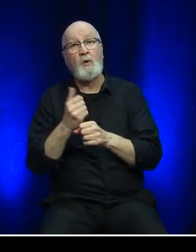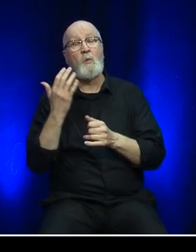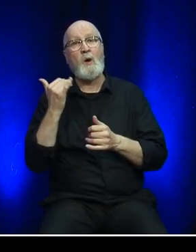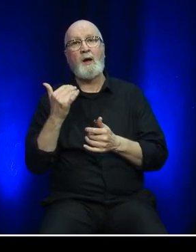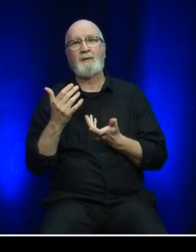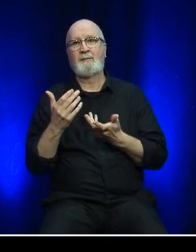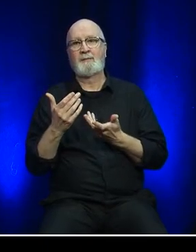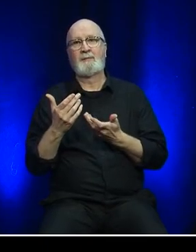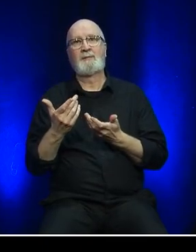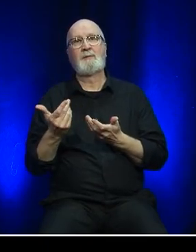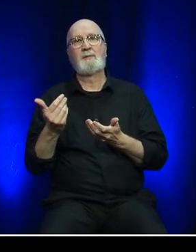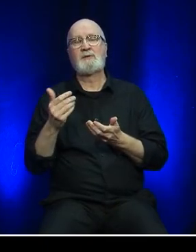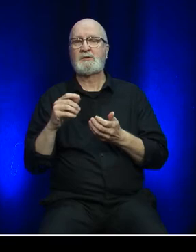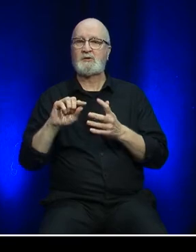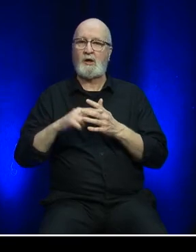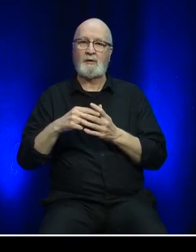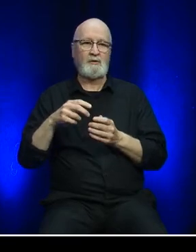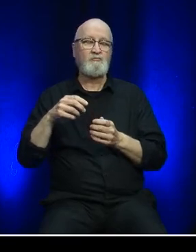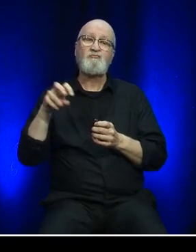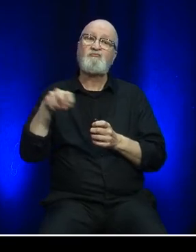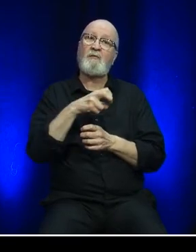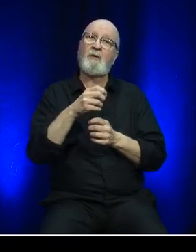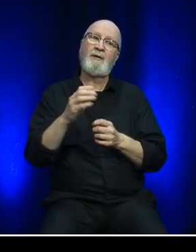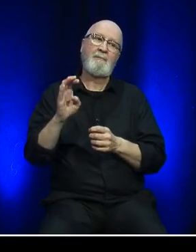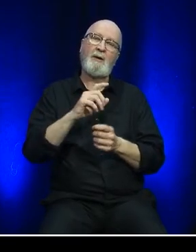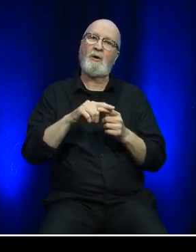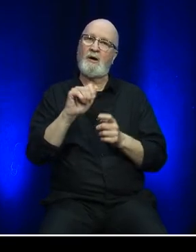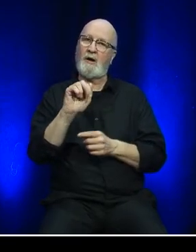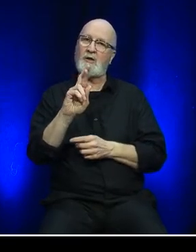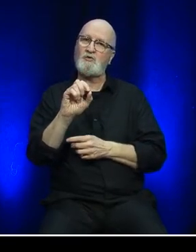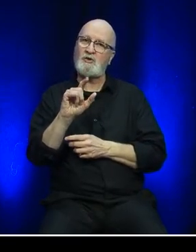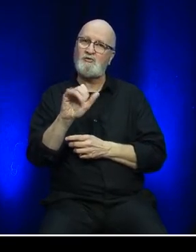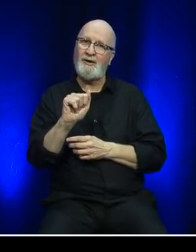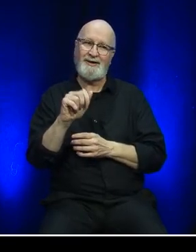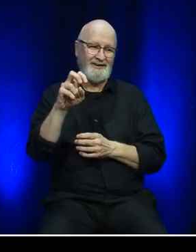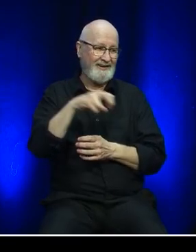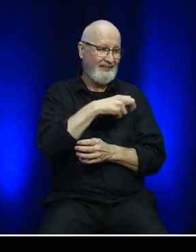resumption of the Argentia service and increased number